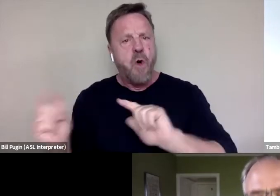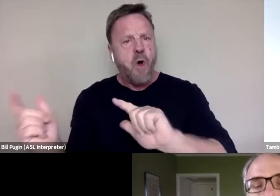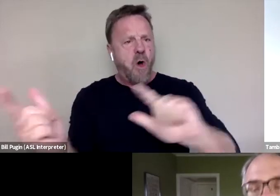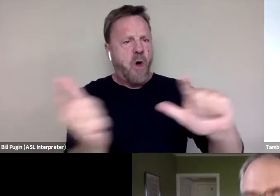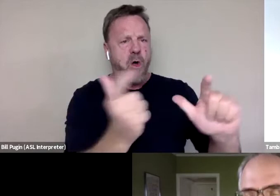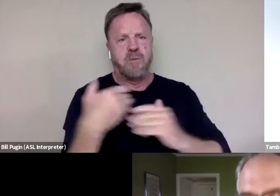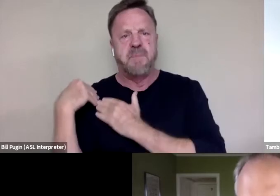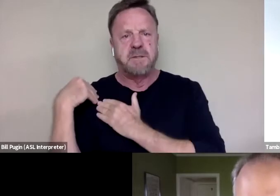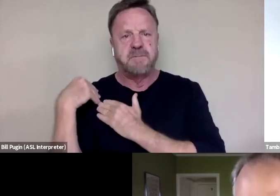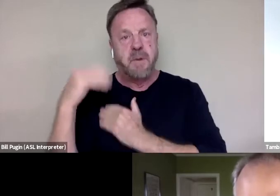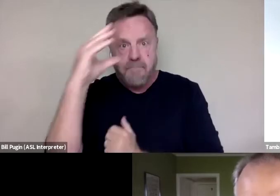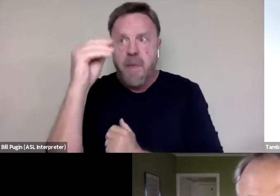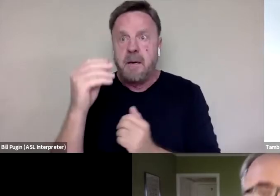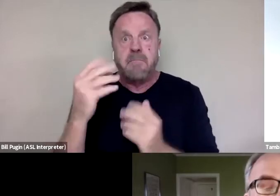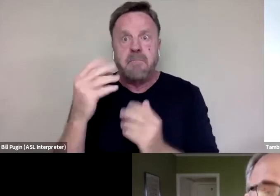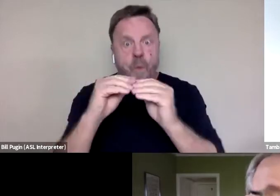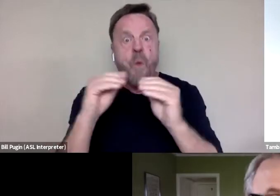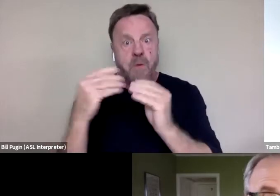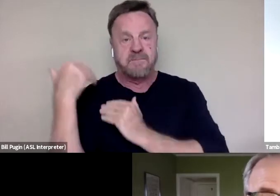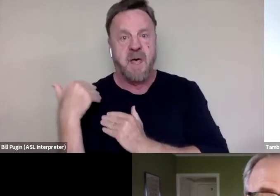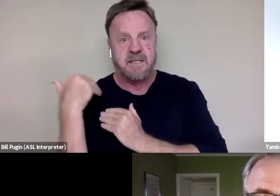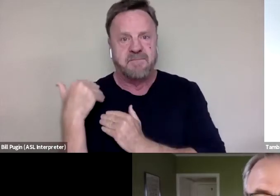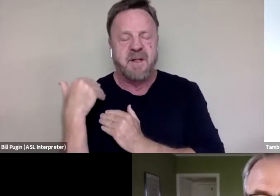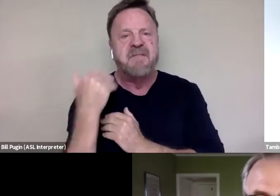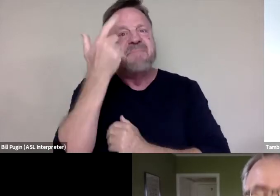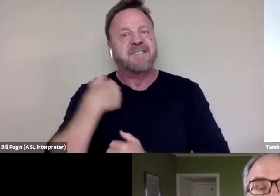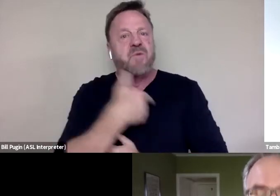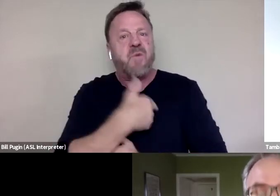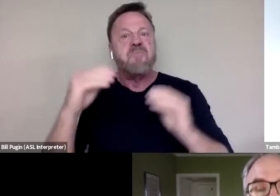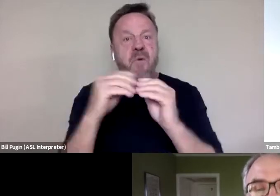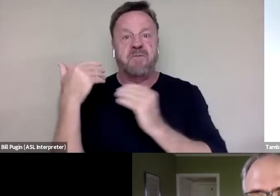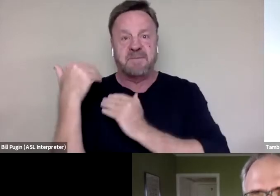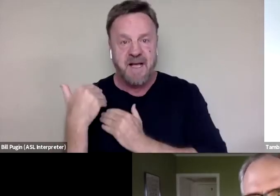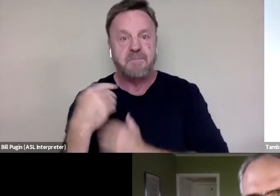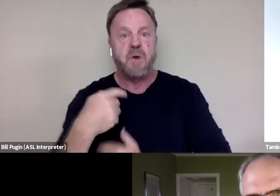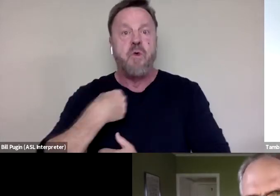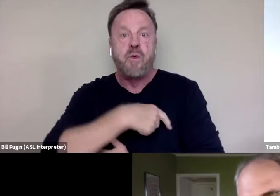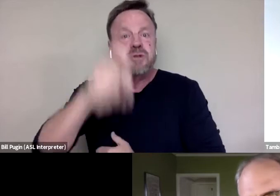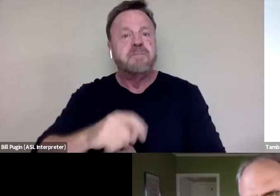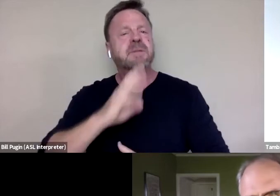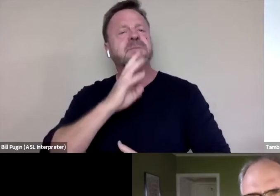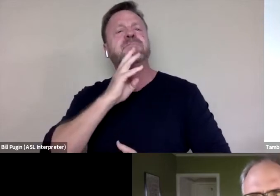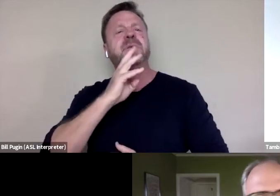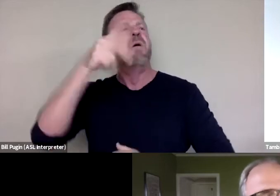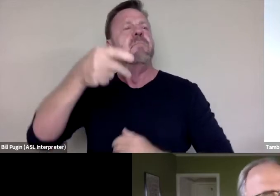I mean, men are obviously much more responsible. And because we are much more responsible, we should be speaking out about it more.